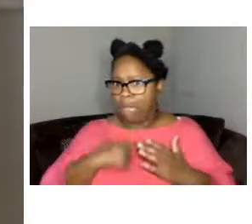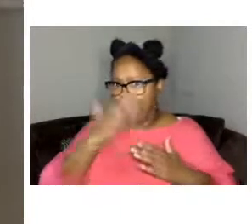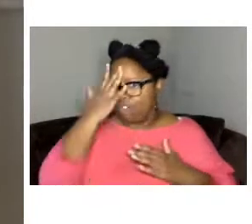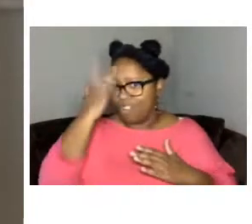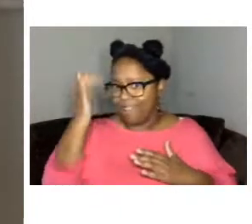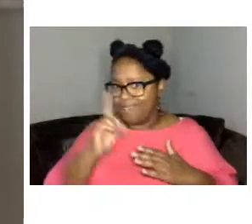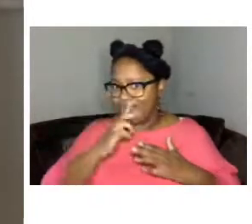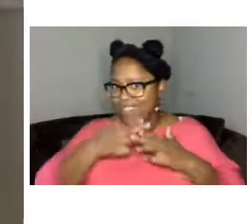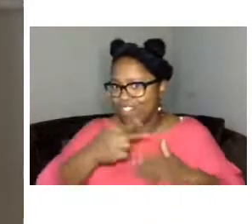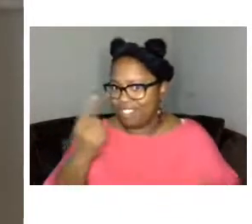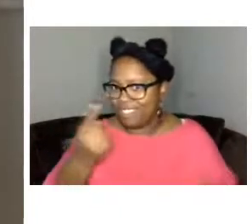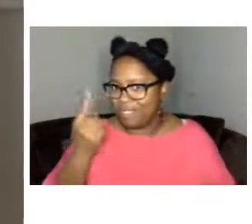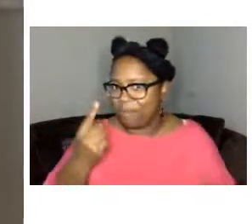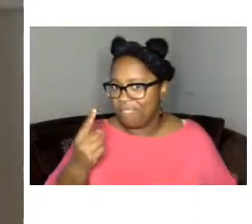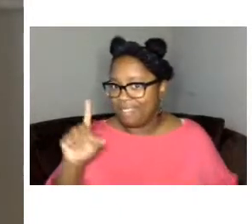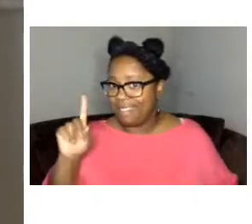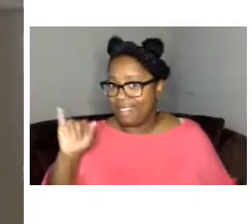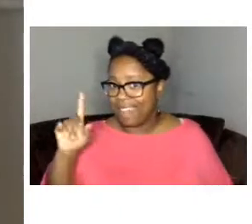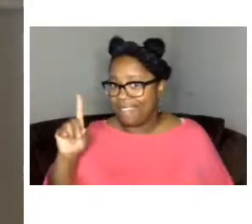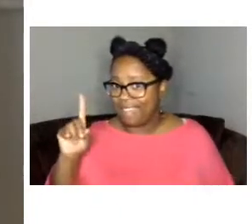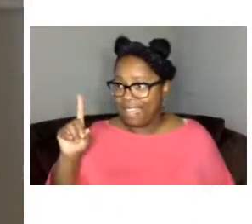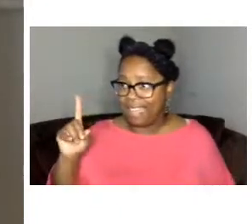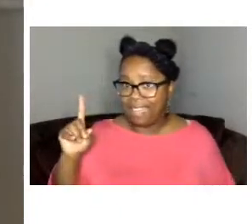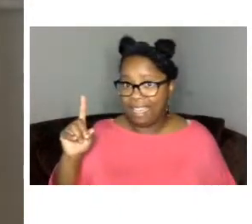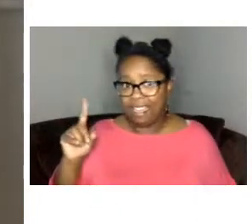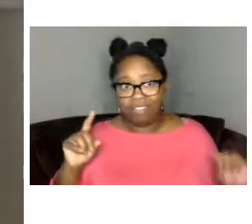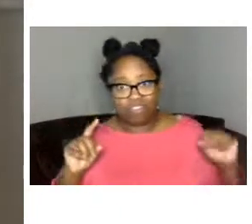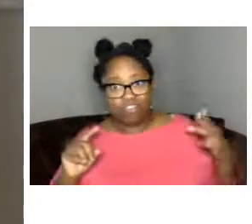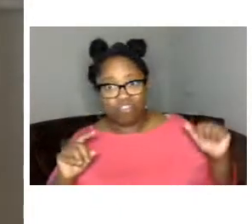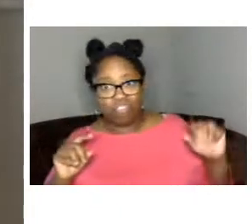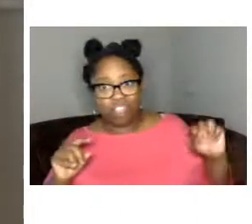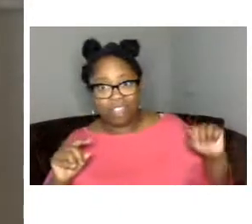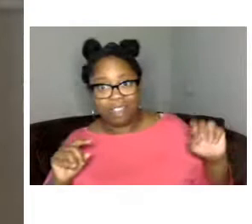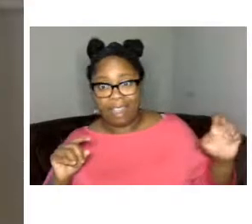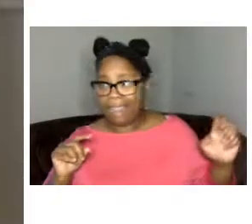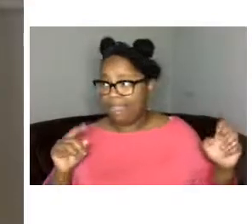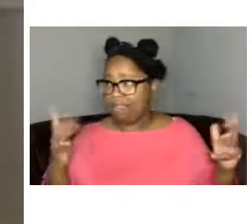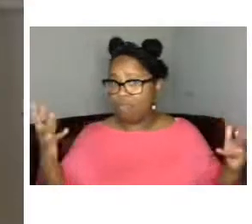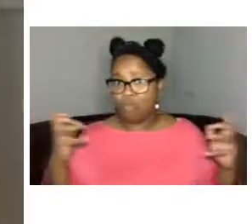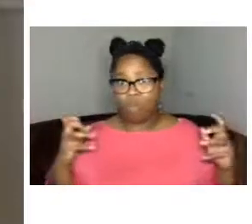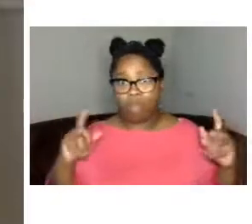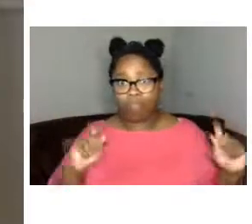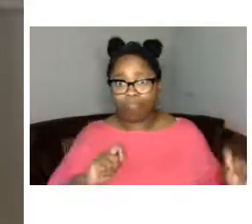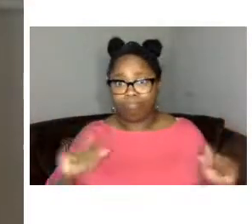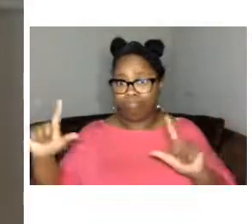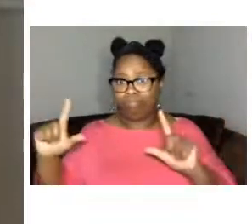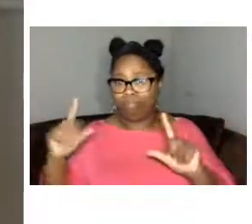that my colleague david london or anyone else jonte would like to jump in and say